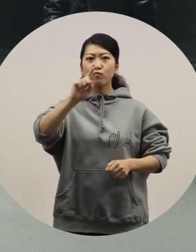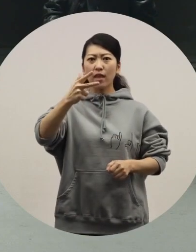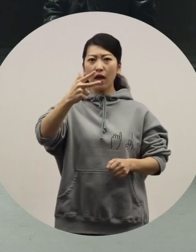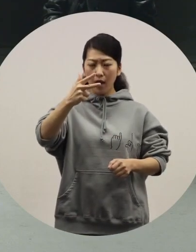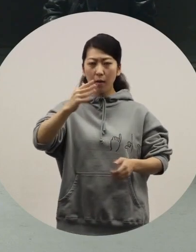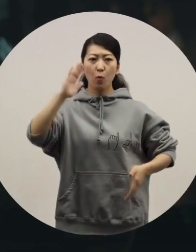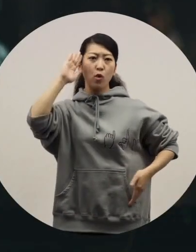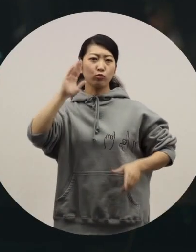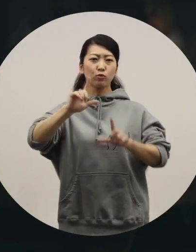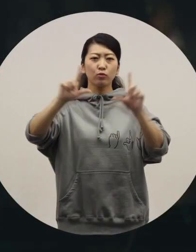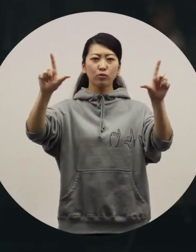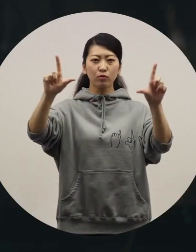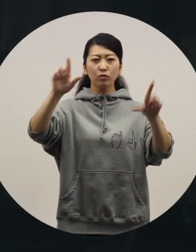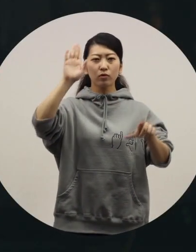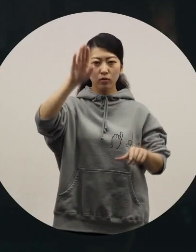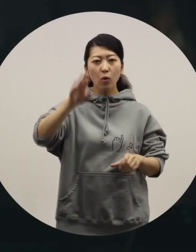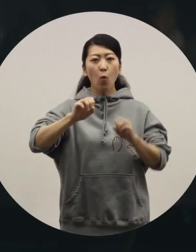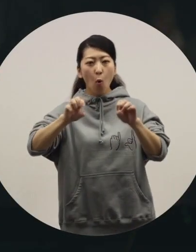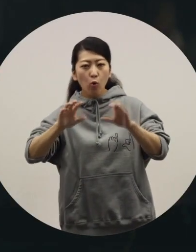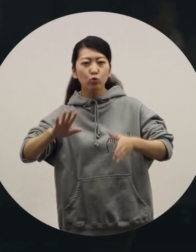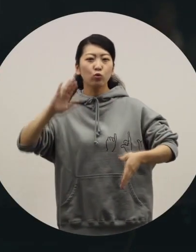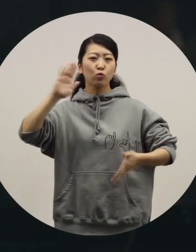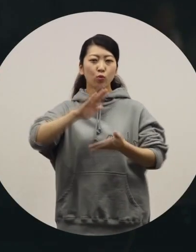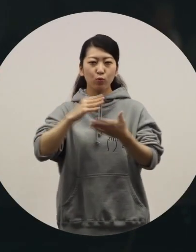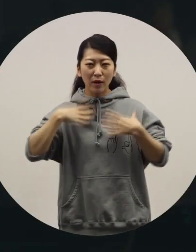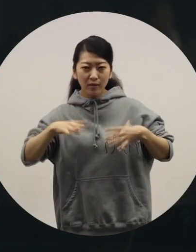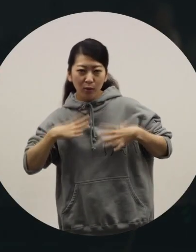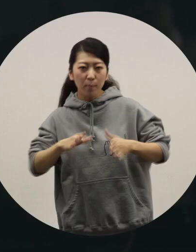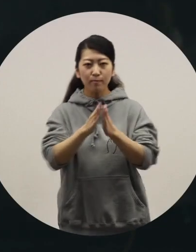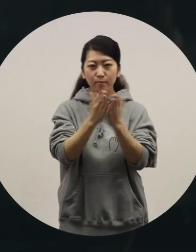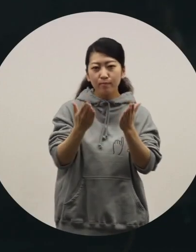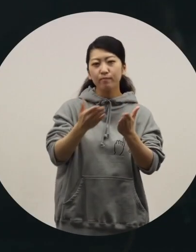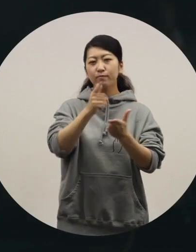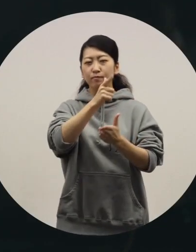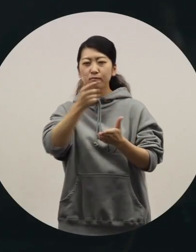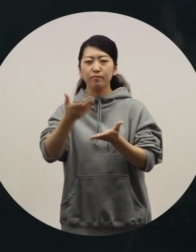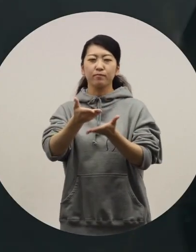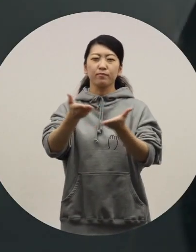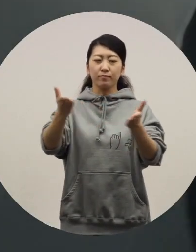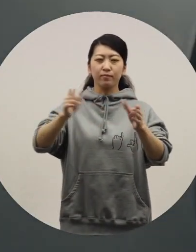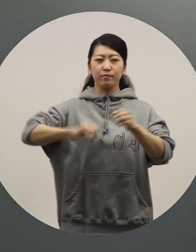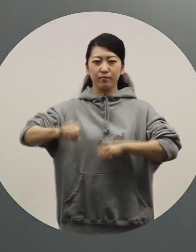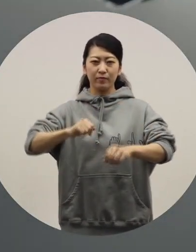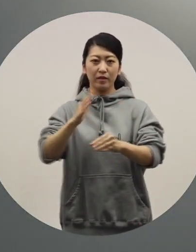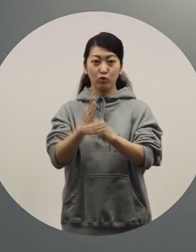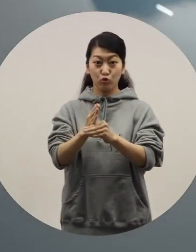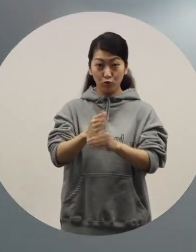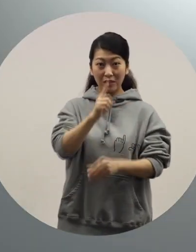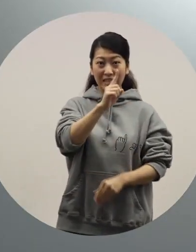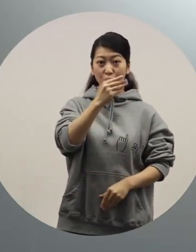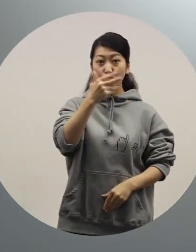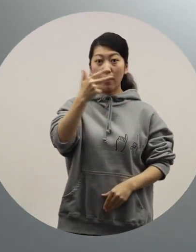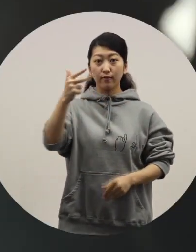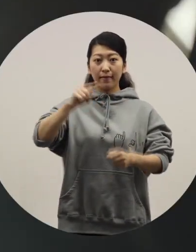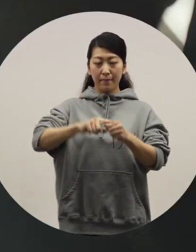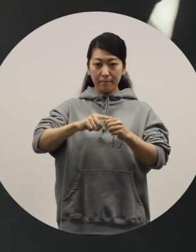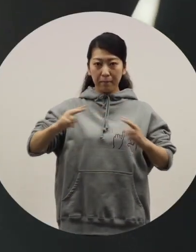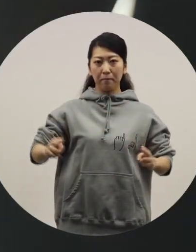She has appeared in ads, fashion magazines, and shows. She appeared at Paris Fashion Week for the first time in 1977